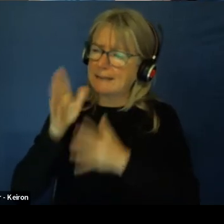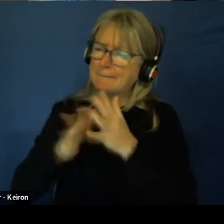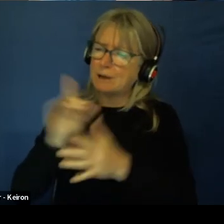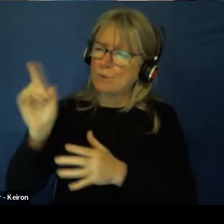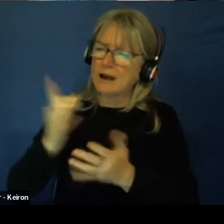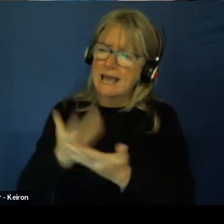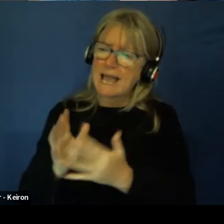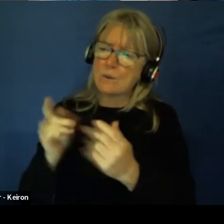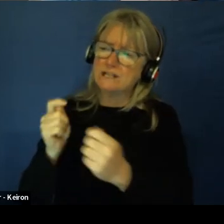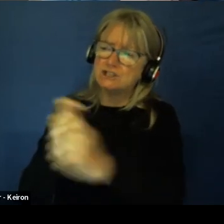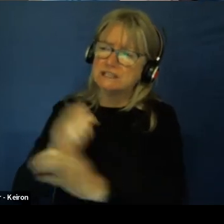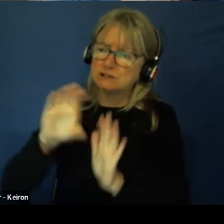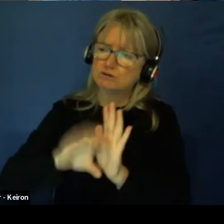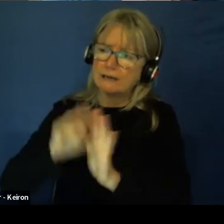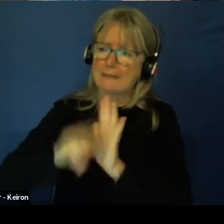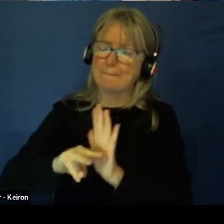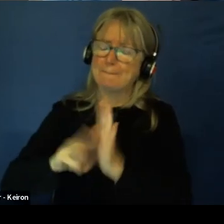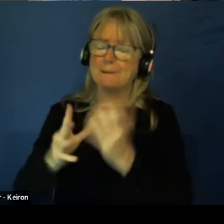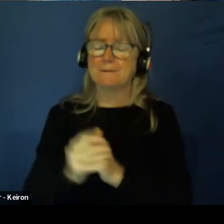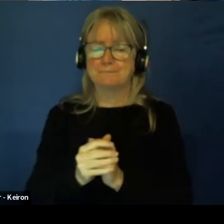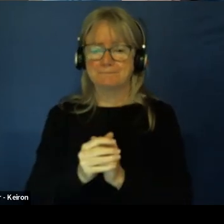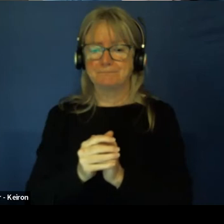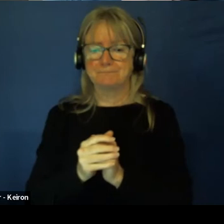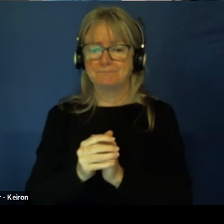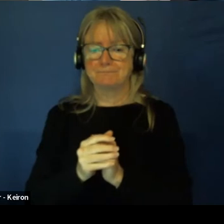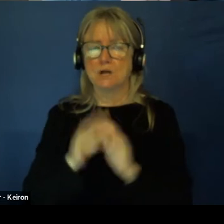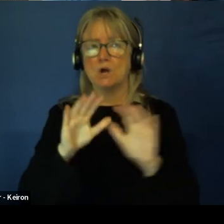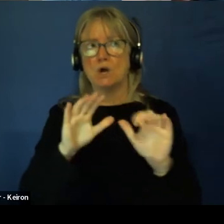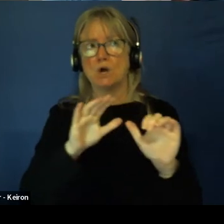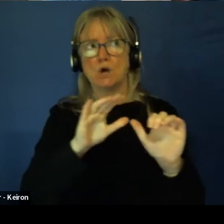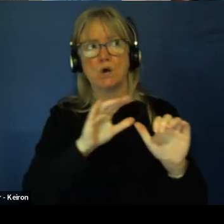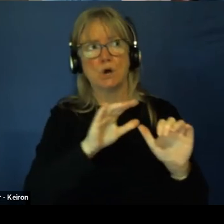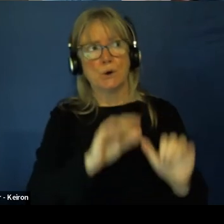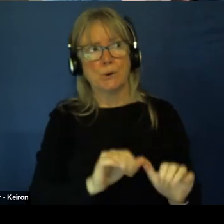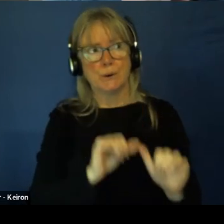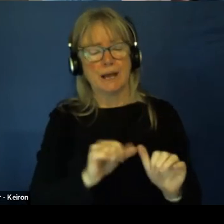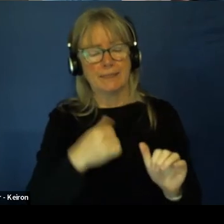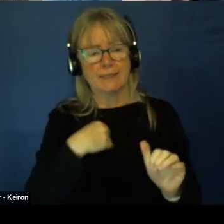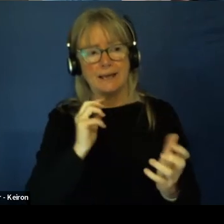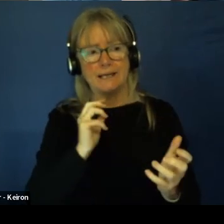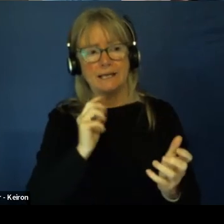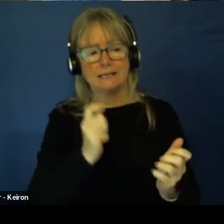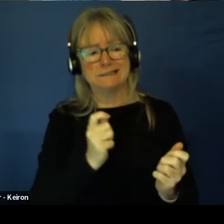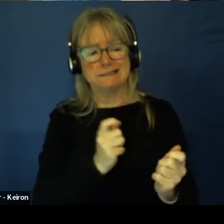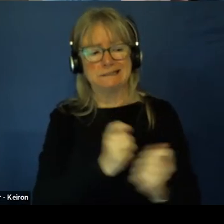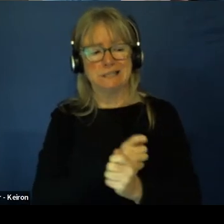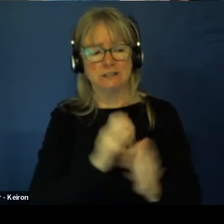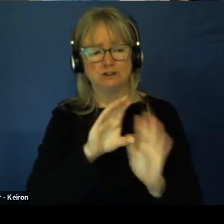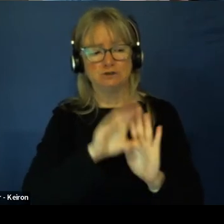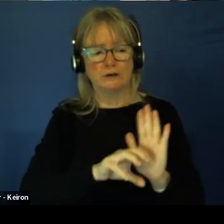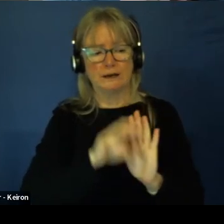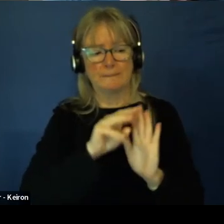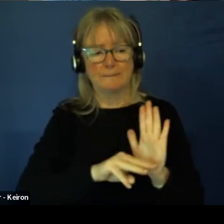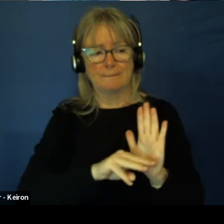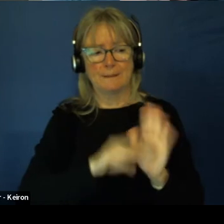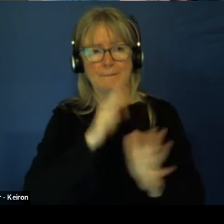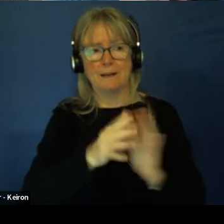So they adjusted the curriculum to suit my needs. So, let's say for example,